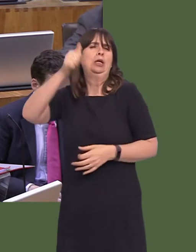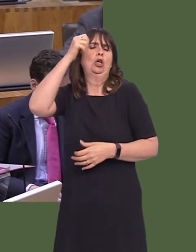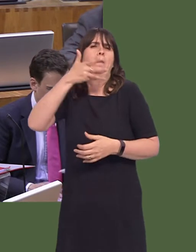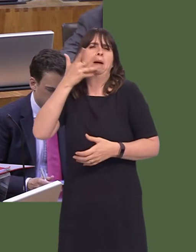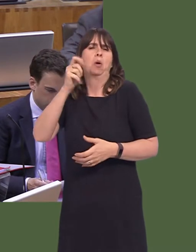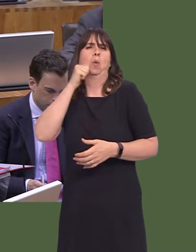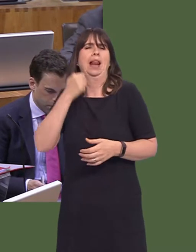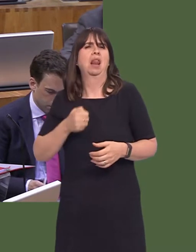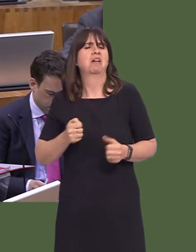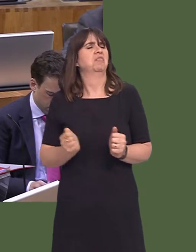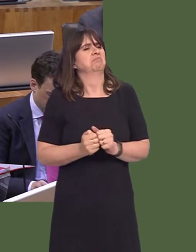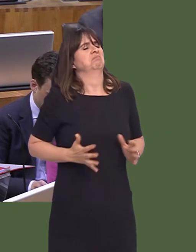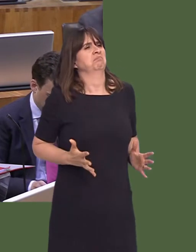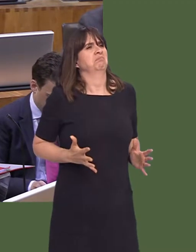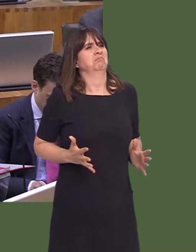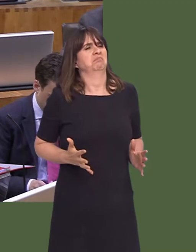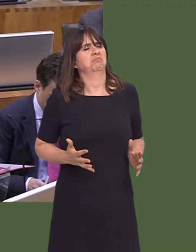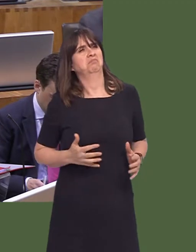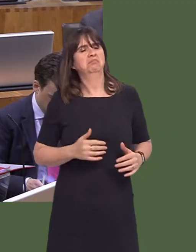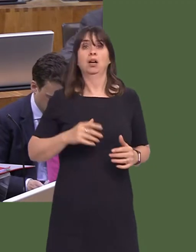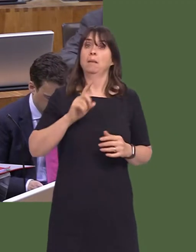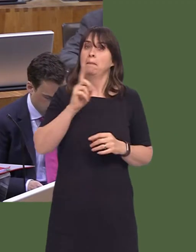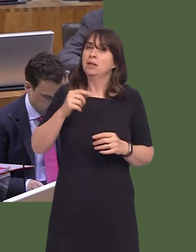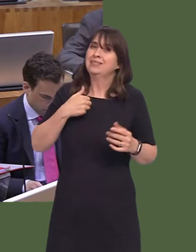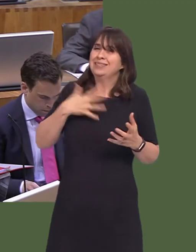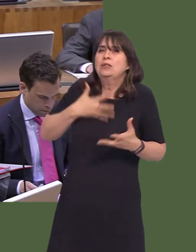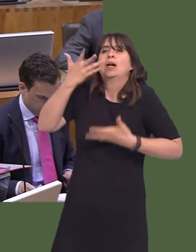but I think we have to counter that by saying to people we have to have the right number